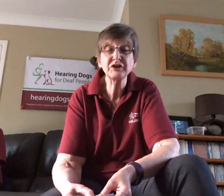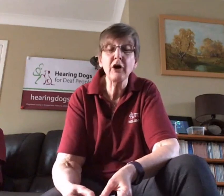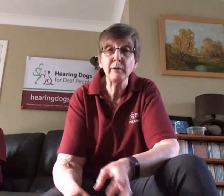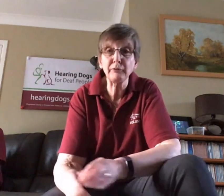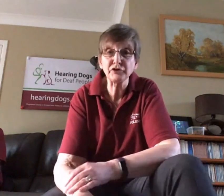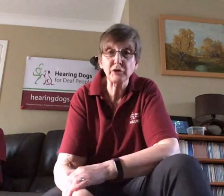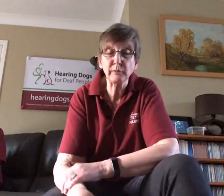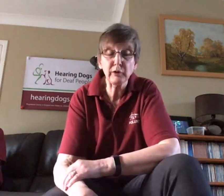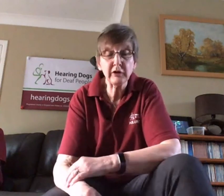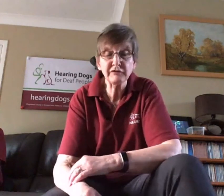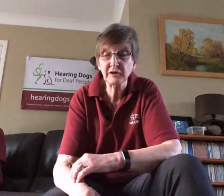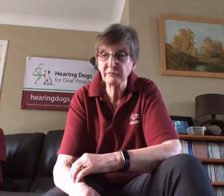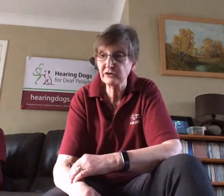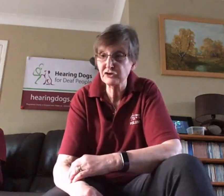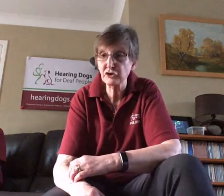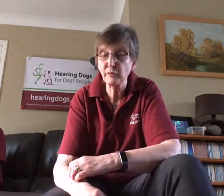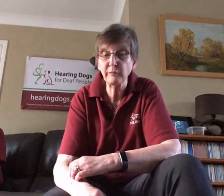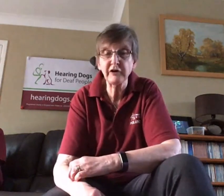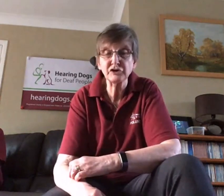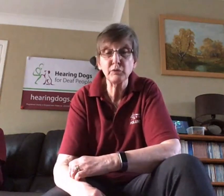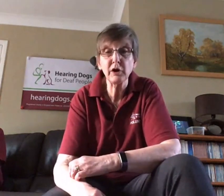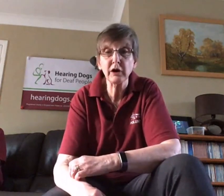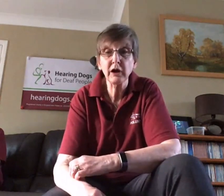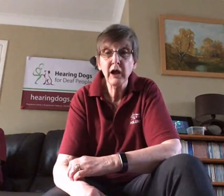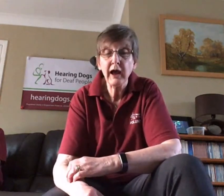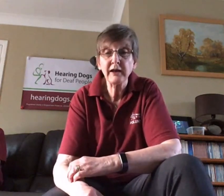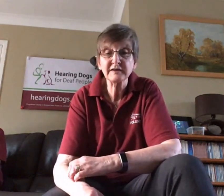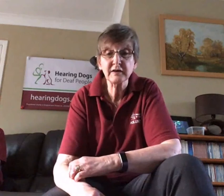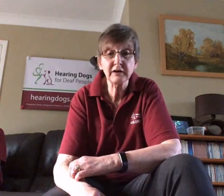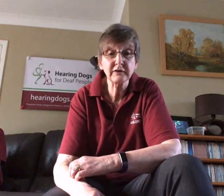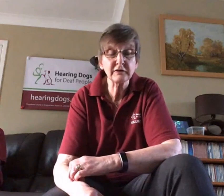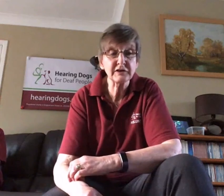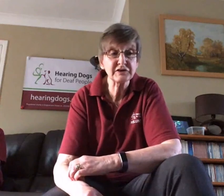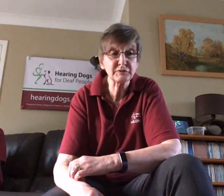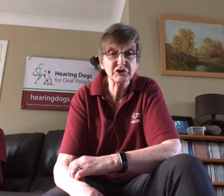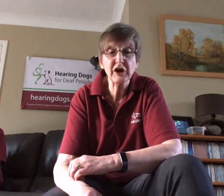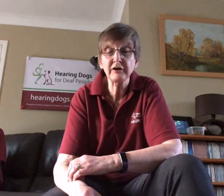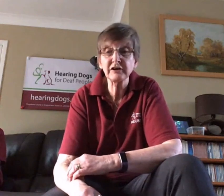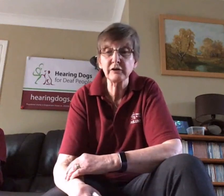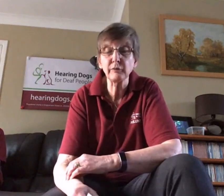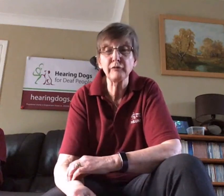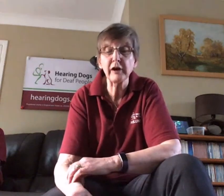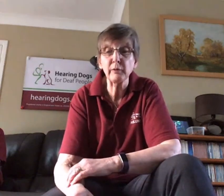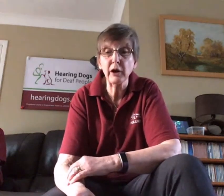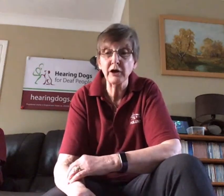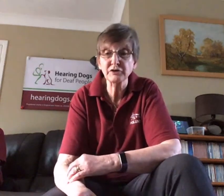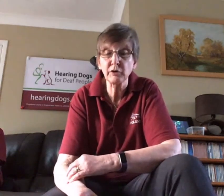project, we were looking for something to do when we finished work and decided that this was a charity that we really would like to work for.